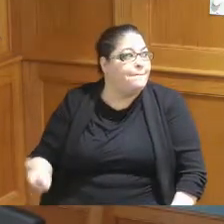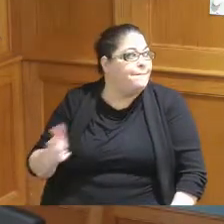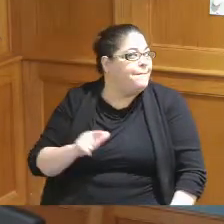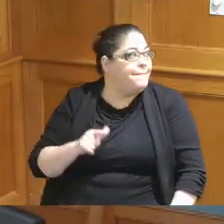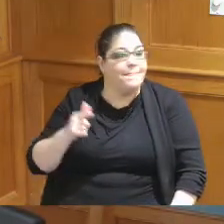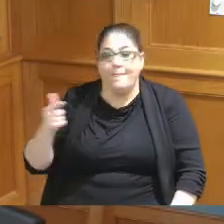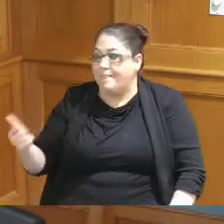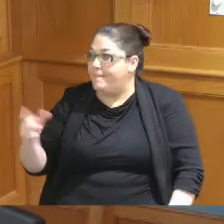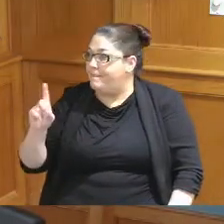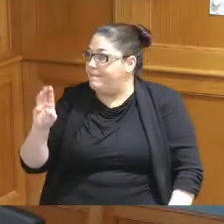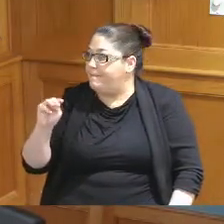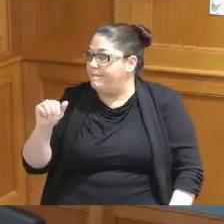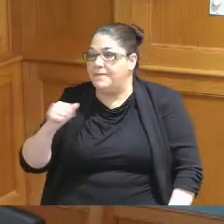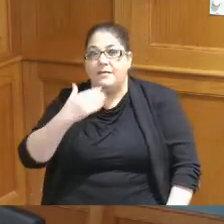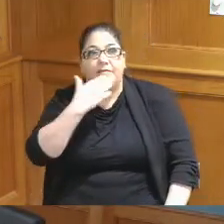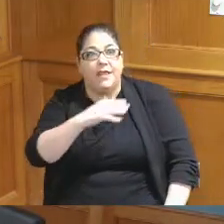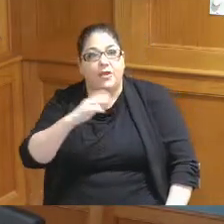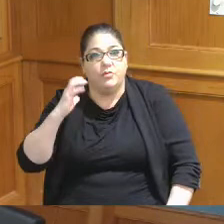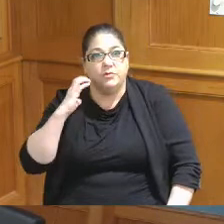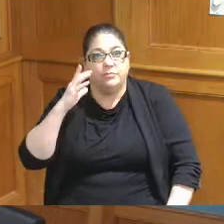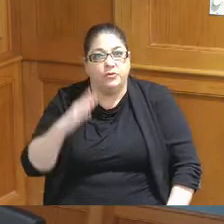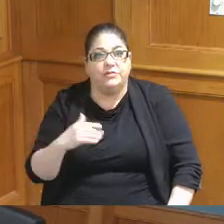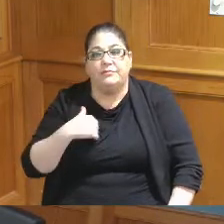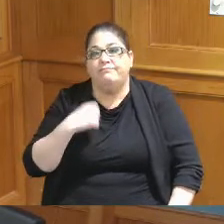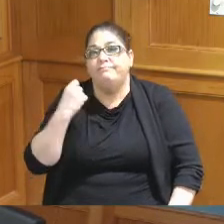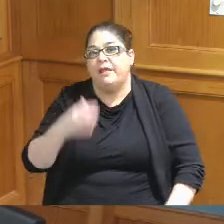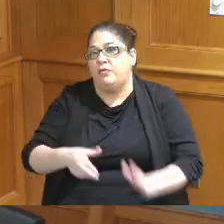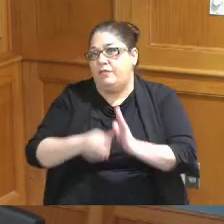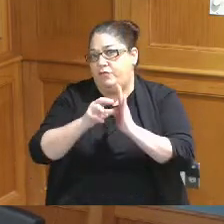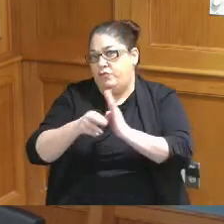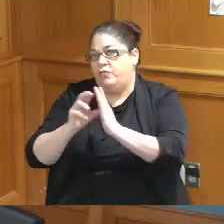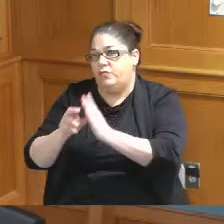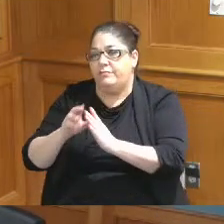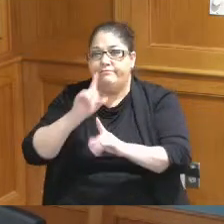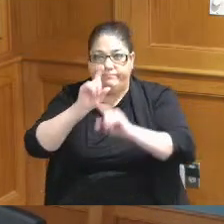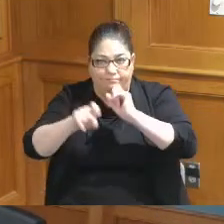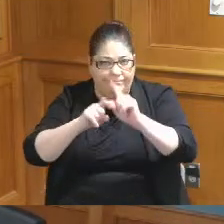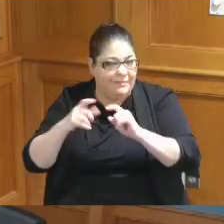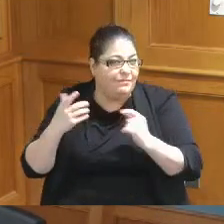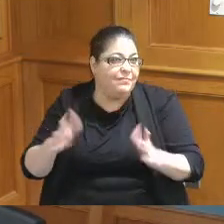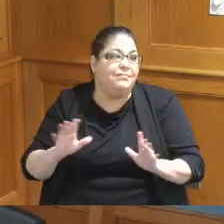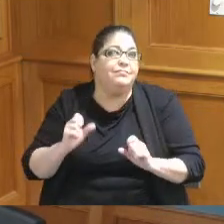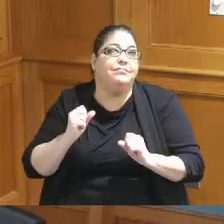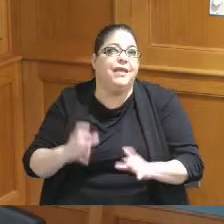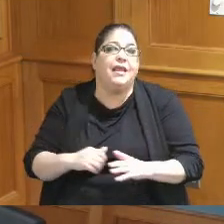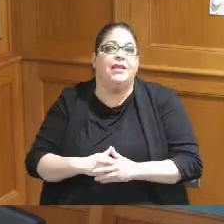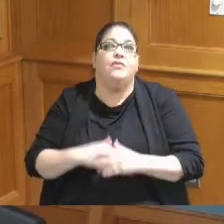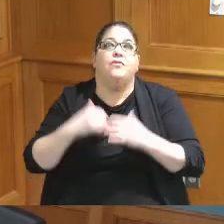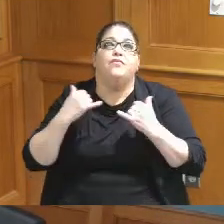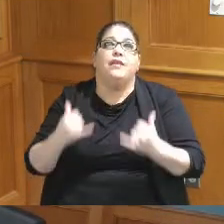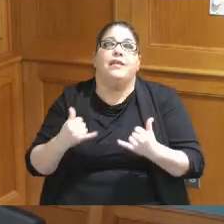thank you Madam chair on views and asked a lot of questions so but just from this presentation